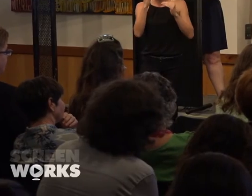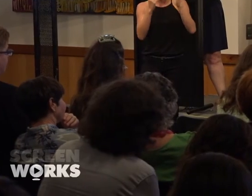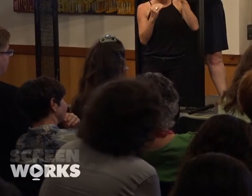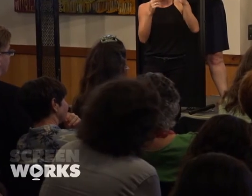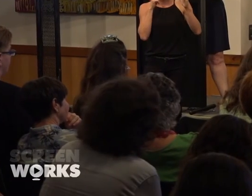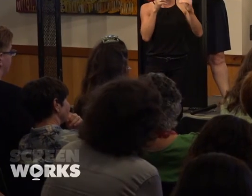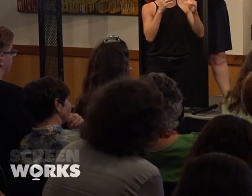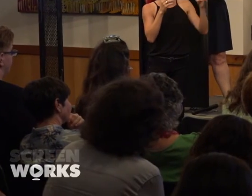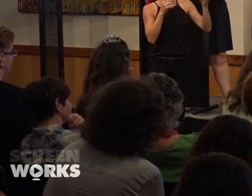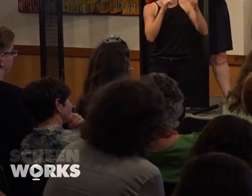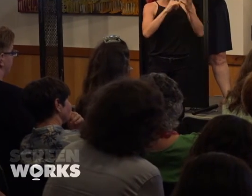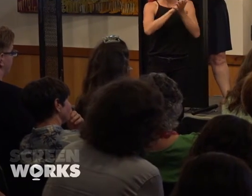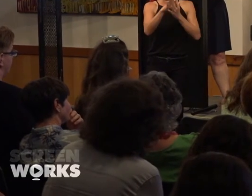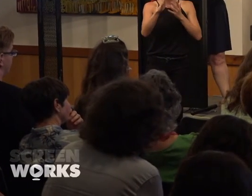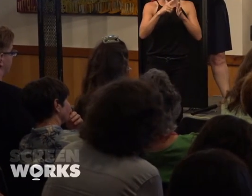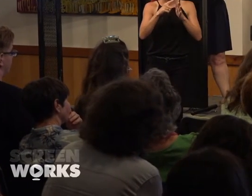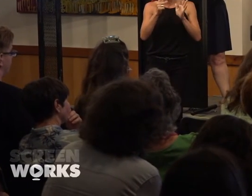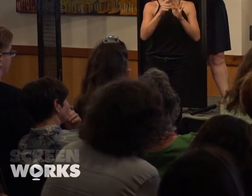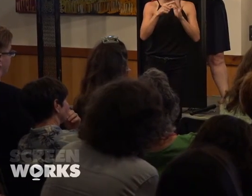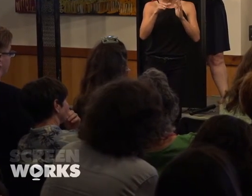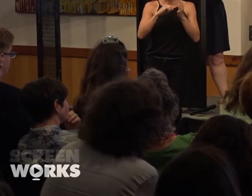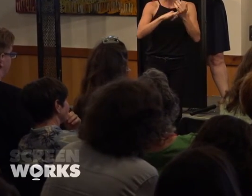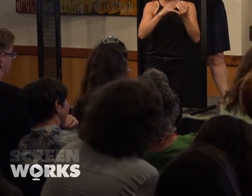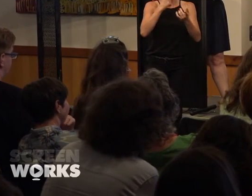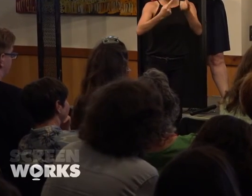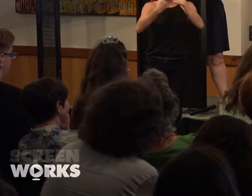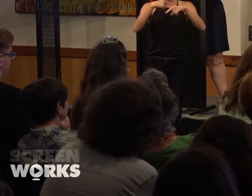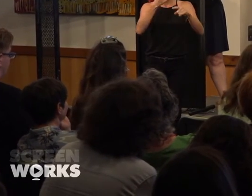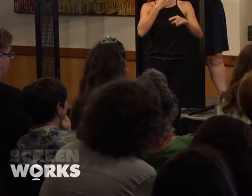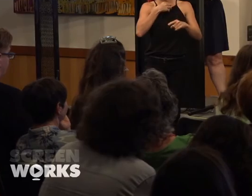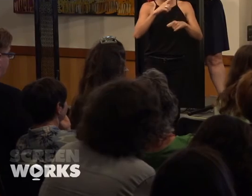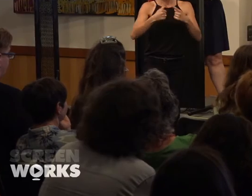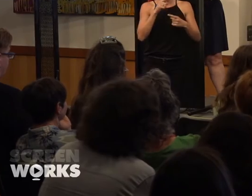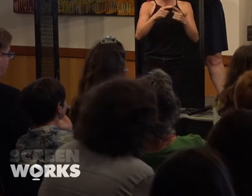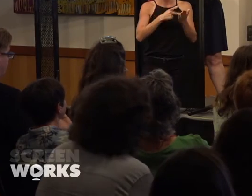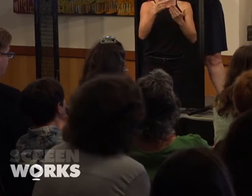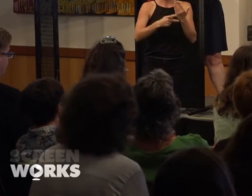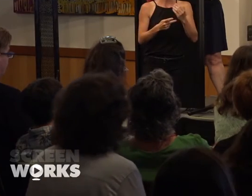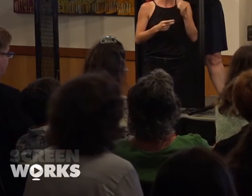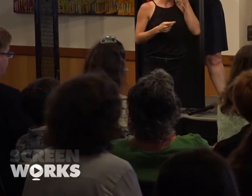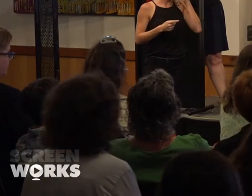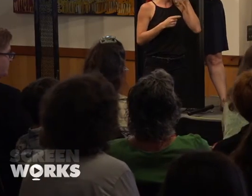'She-docs' and I just wanted if you could tell me a little bit more about that program. Ok so that's a new initiative that will